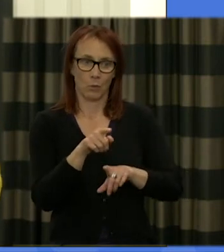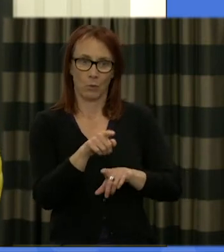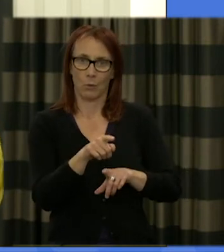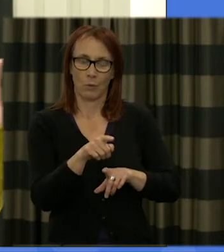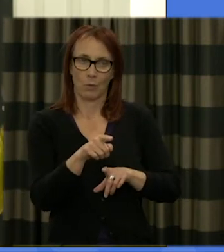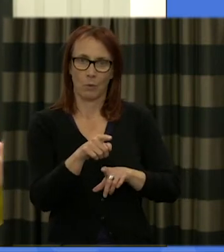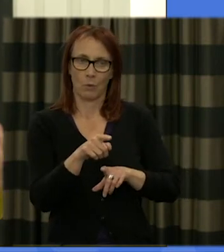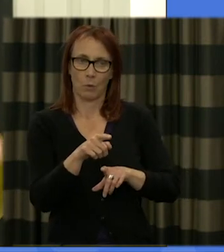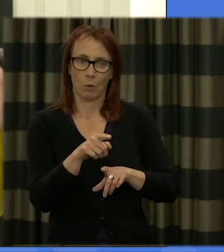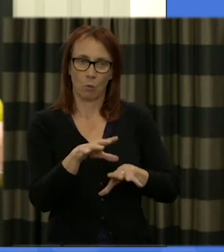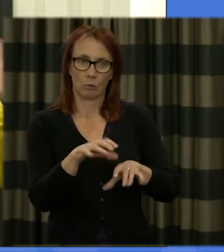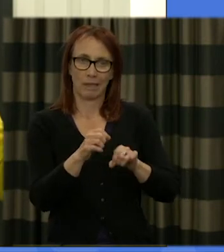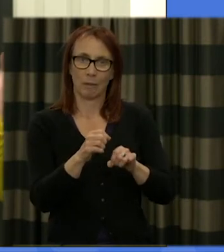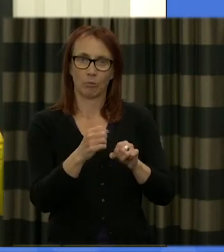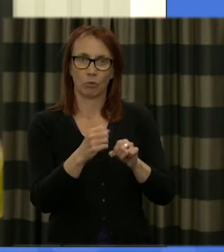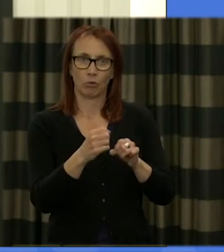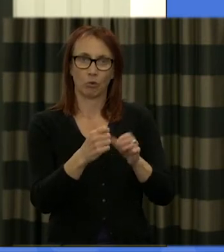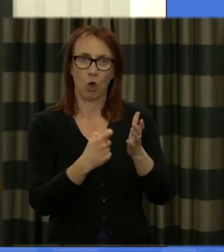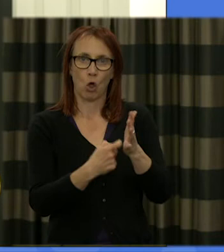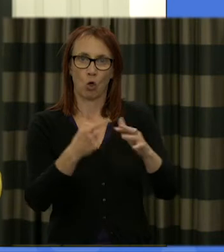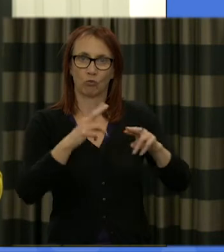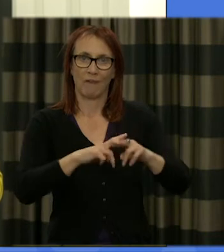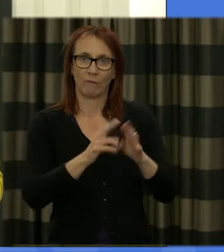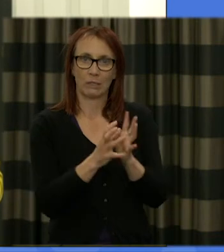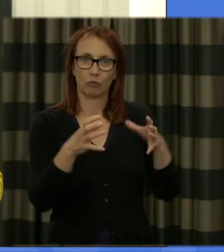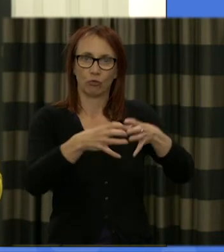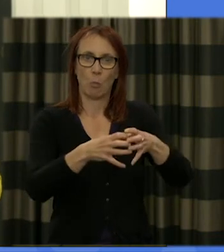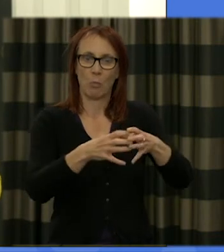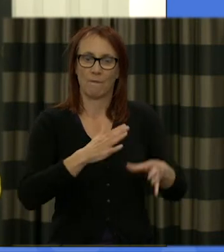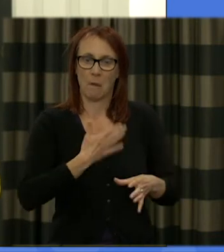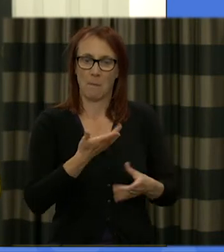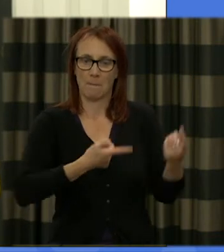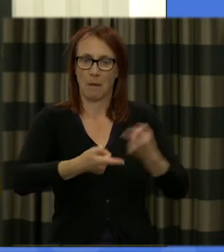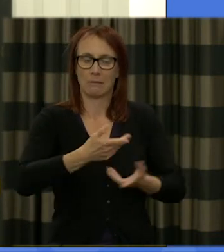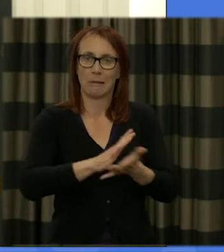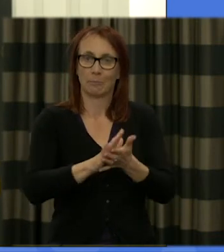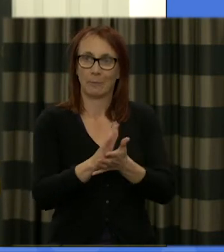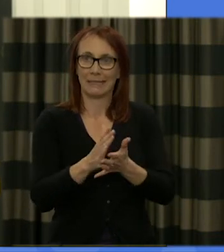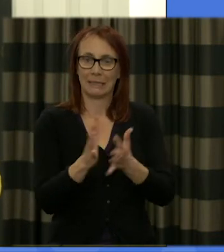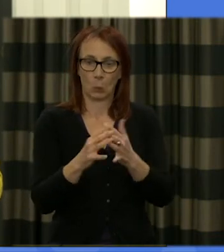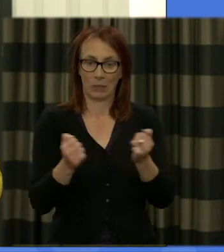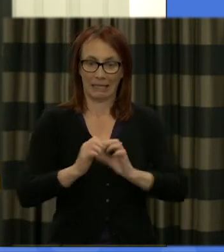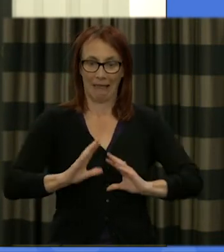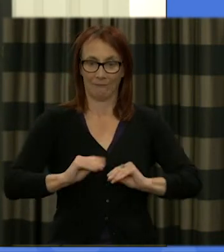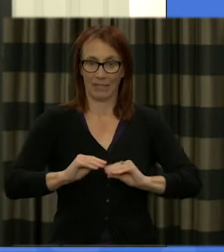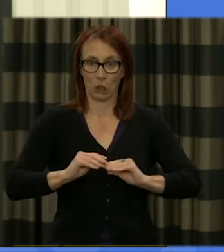members reference group who we may able to contact in between meetings now I